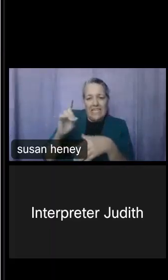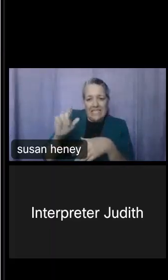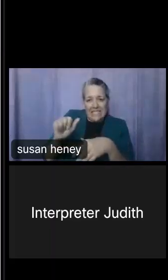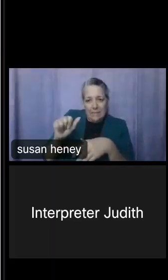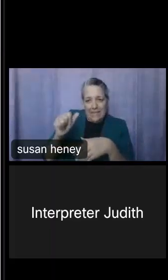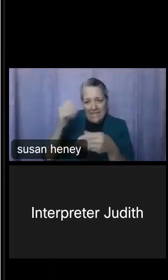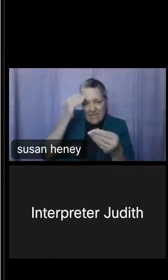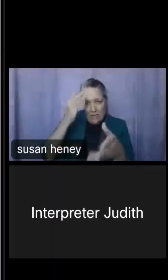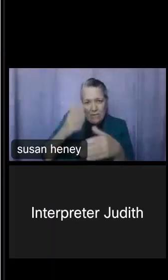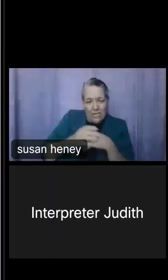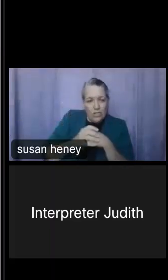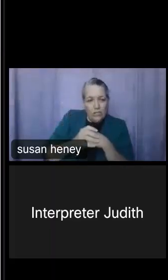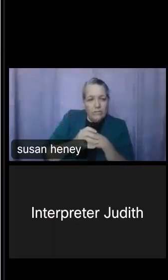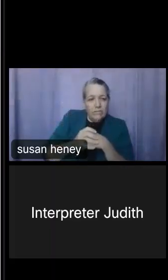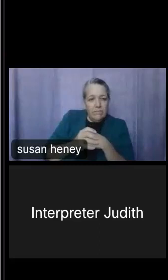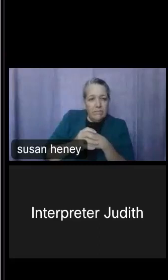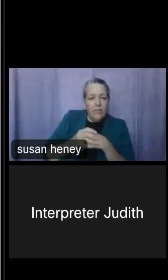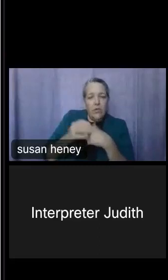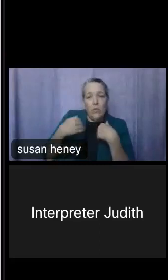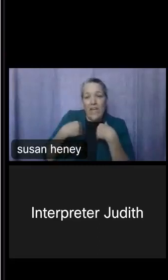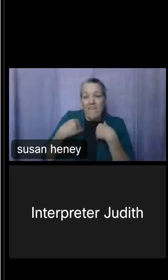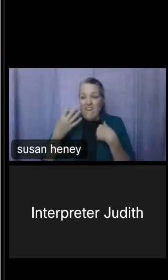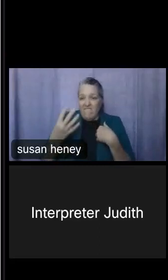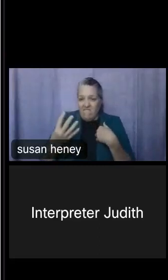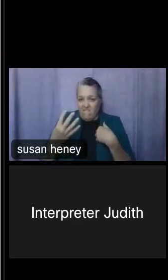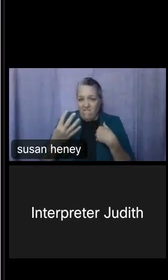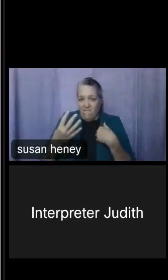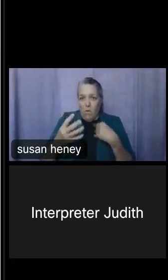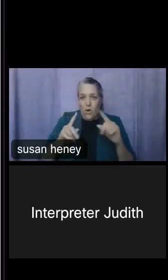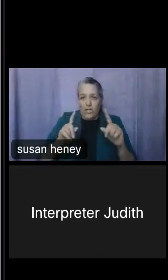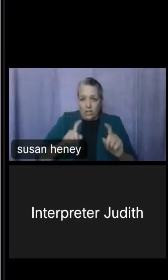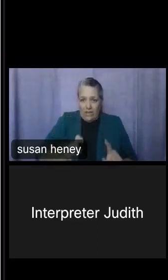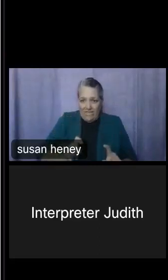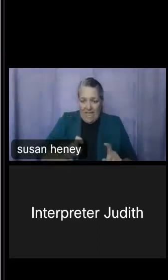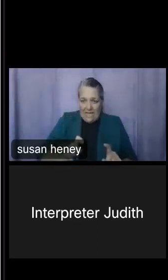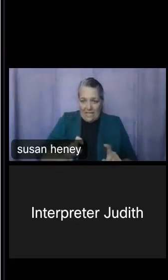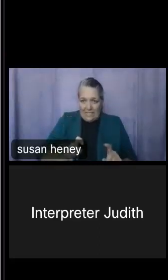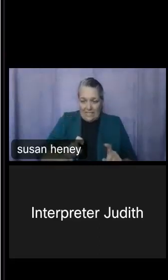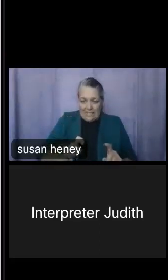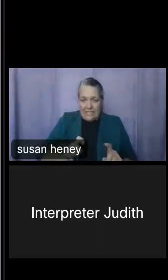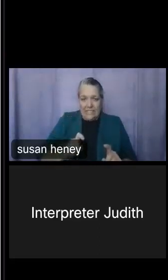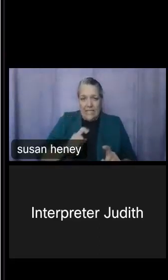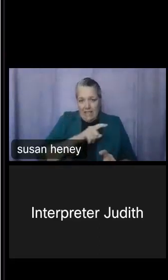There are four census surveys that ask seven standard questions, and they are all related